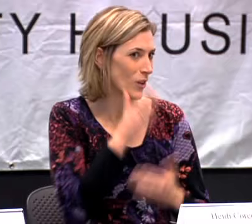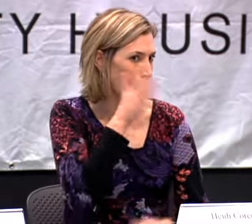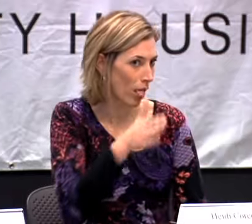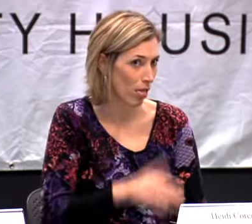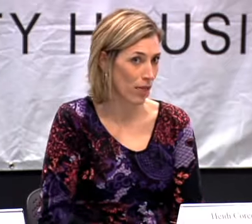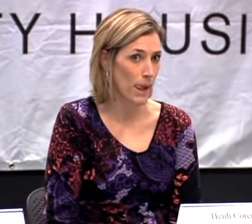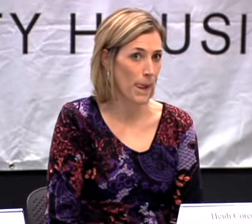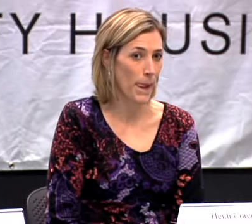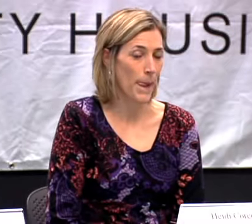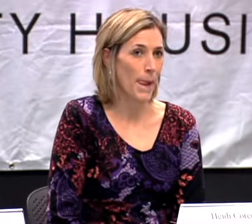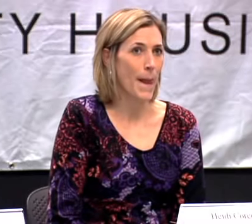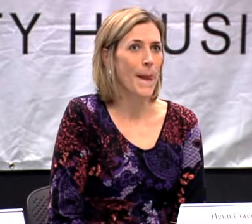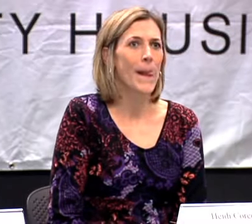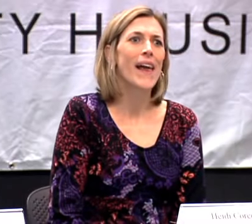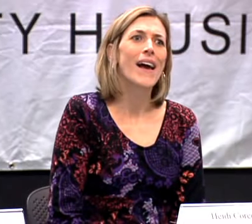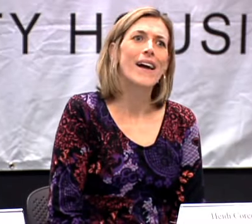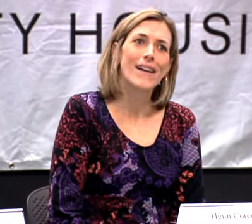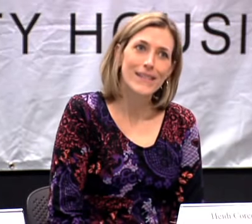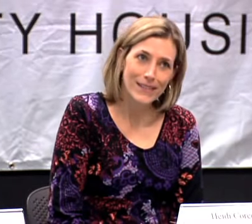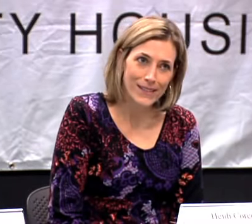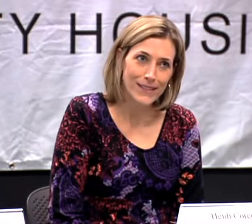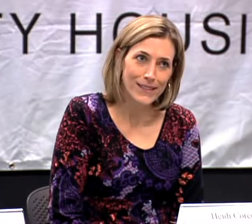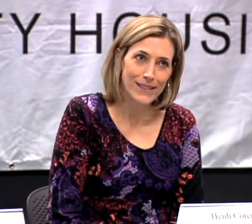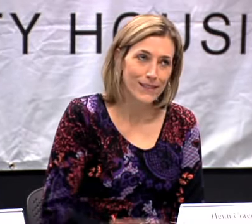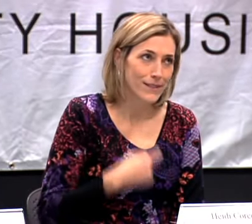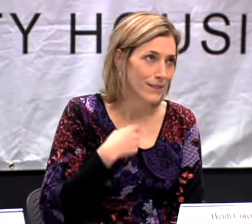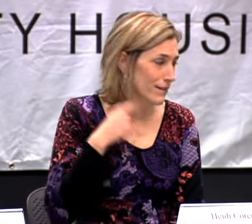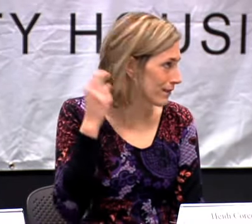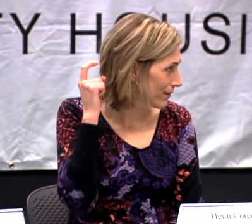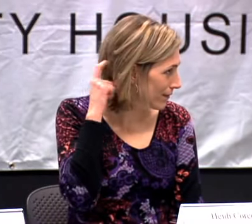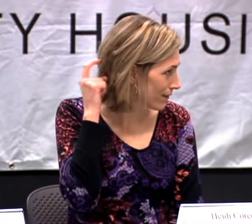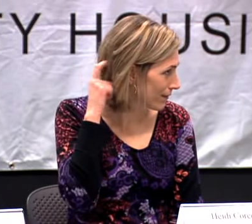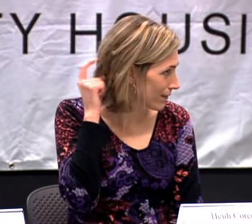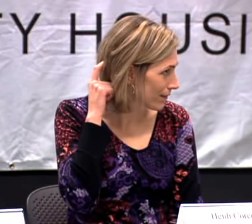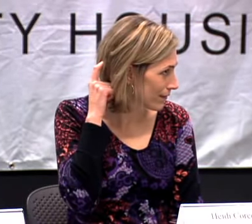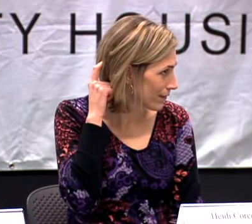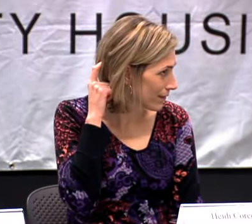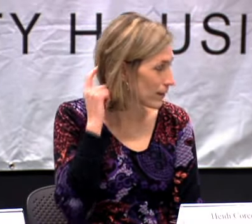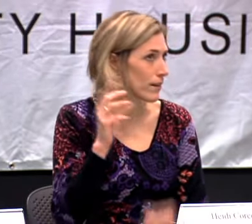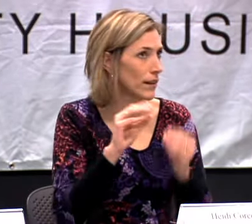THE SONG AND HAVE A BETTER APPRECIATION FOR MUSIC." AND SO,